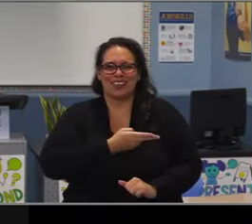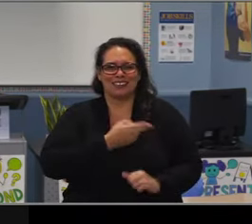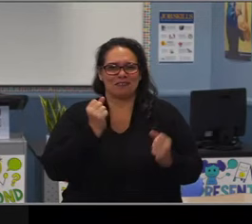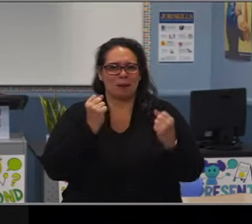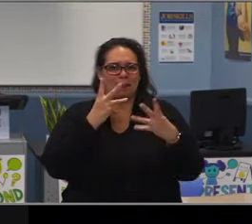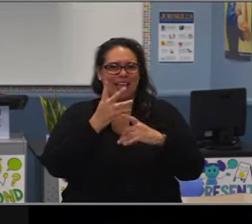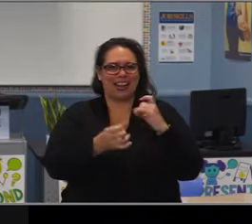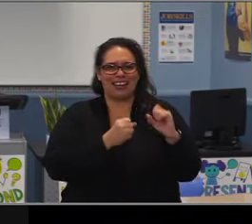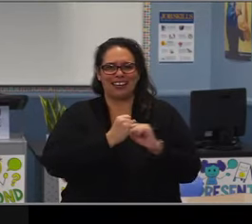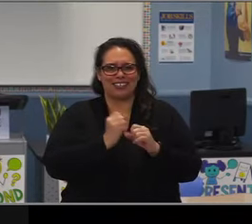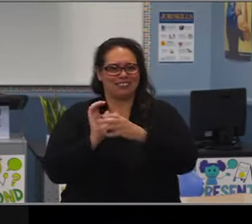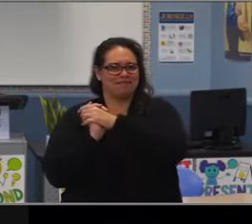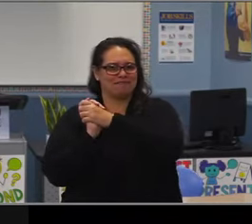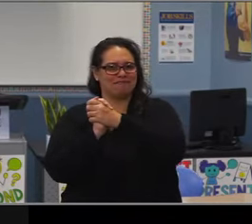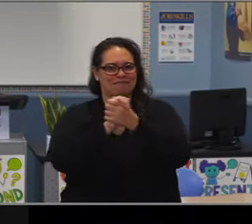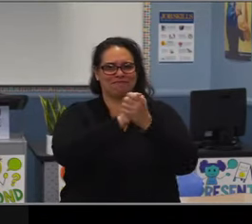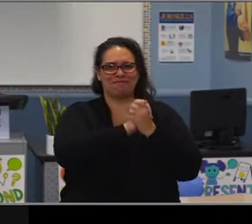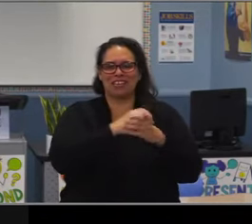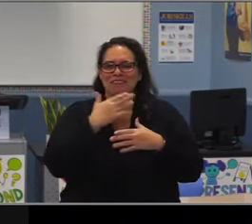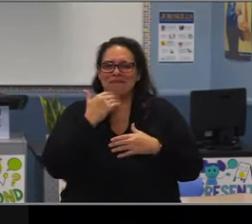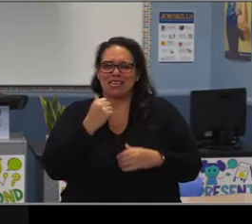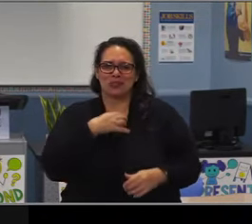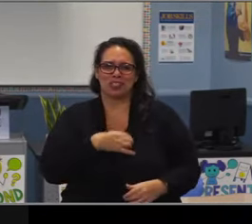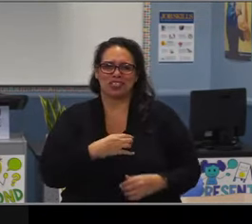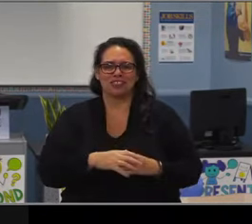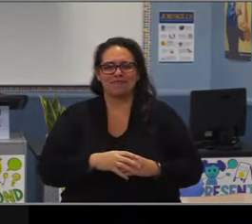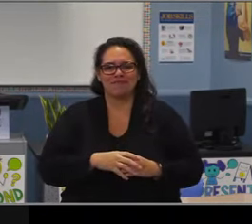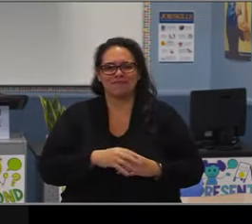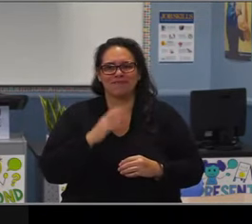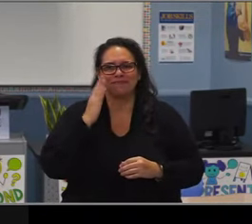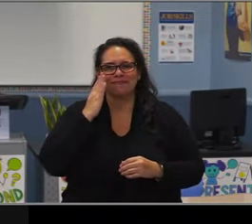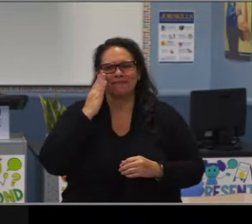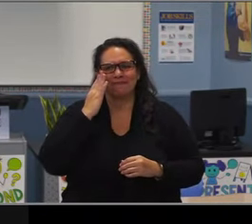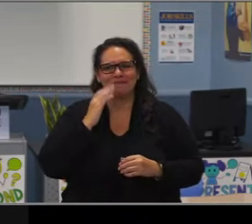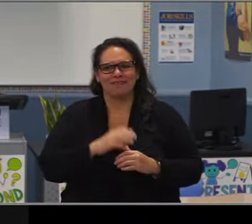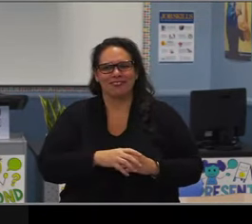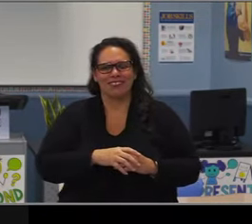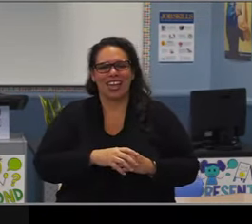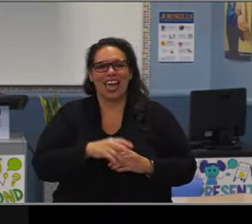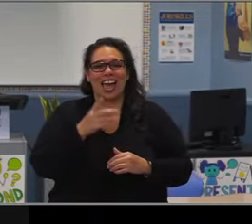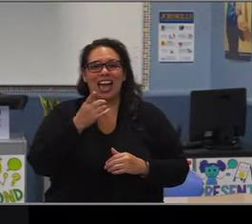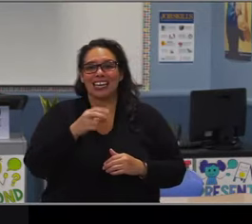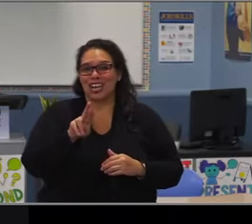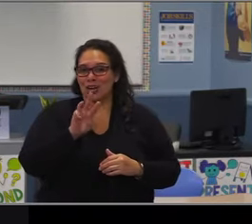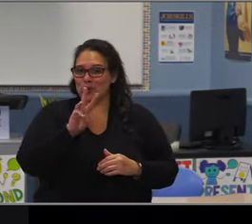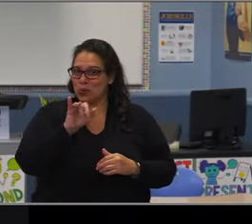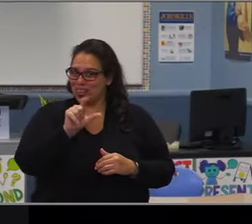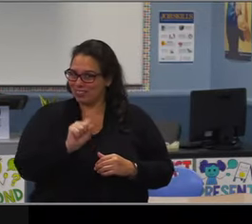in our system. It was a pleasure to collaborate with you on so many projects over the years.